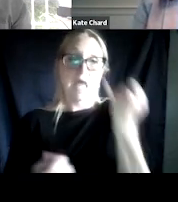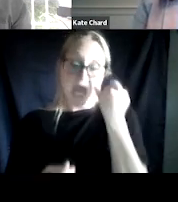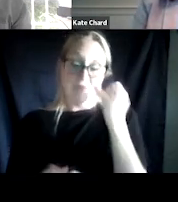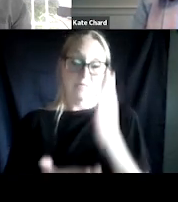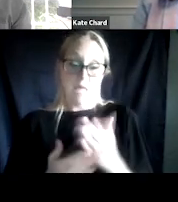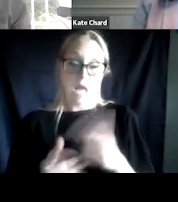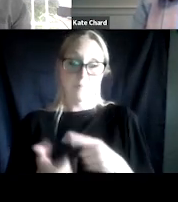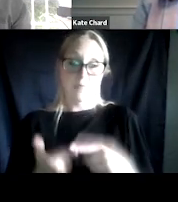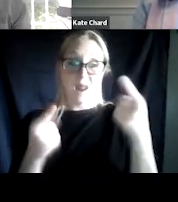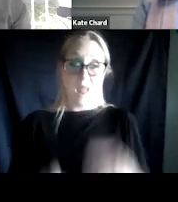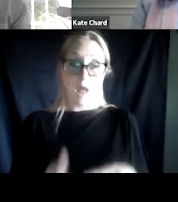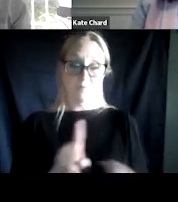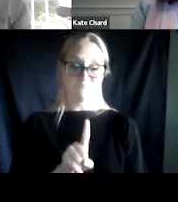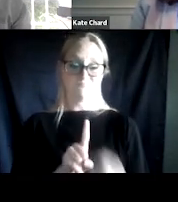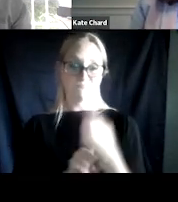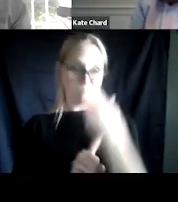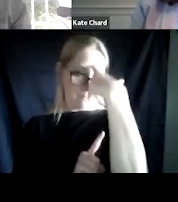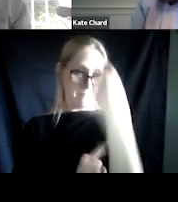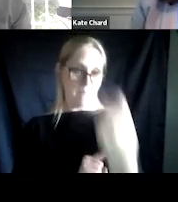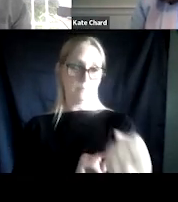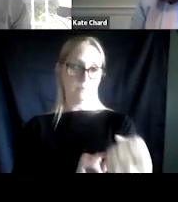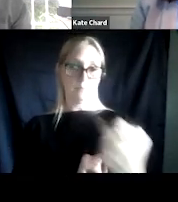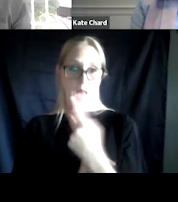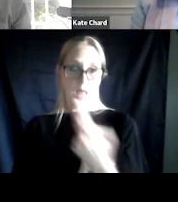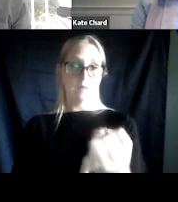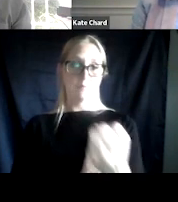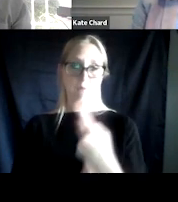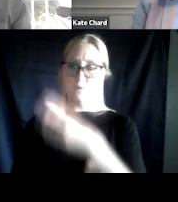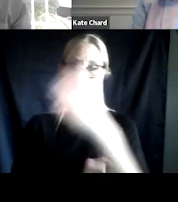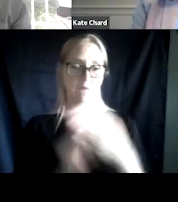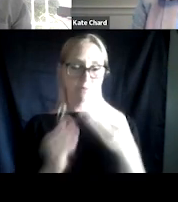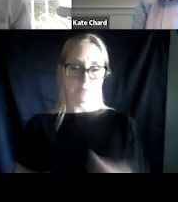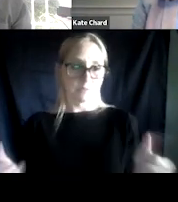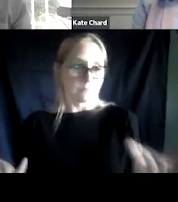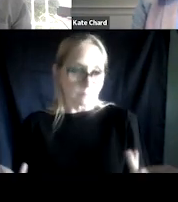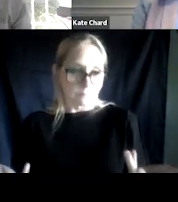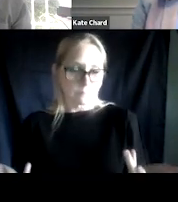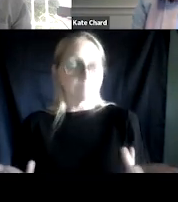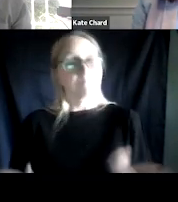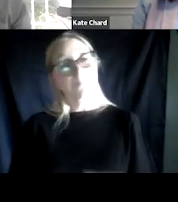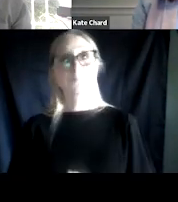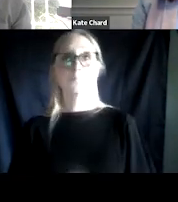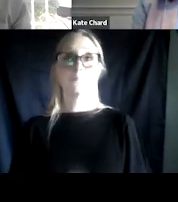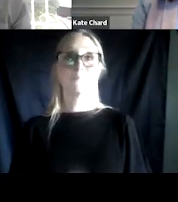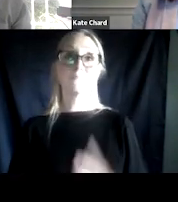and the memories will never leave. Well, what we can think about is the fact that the memories won't leave,